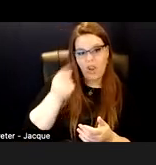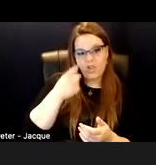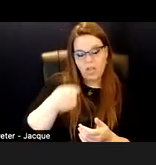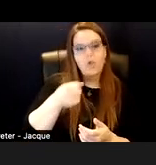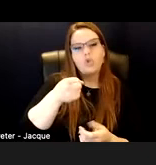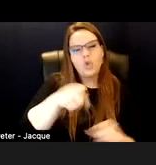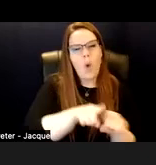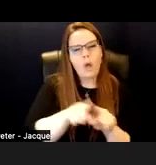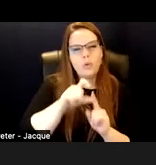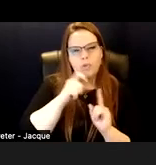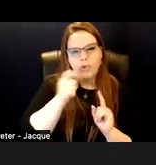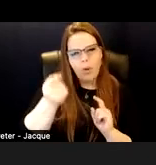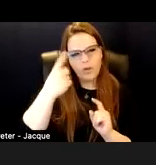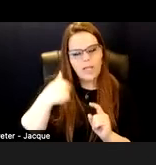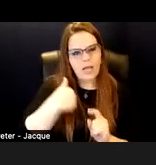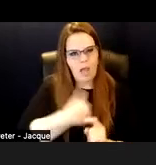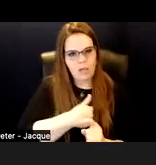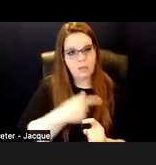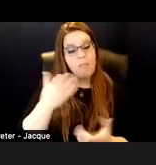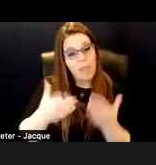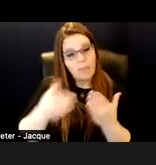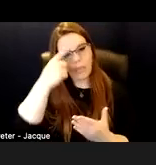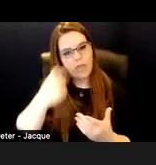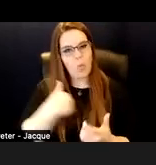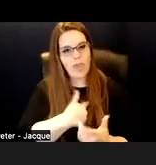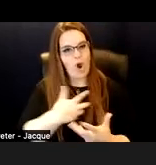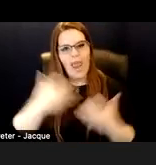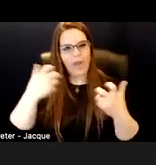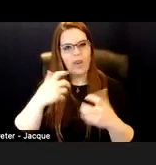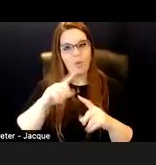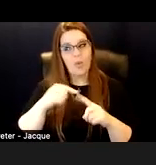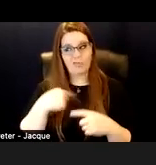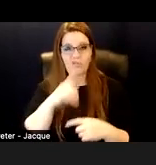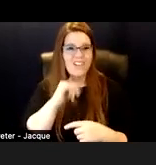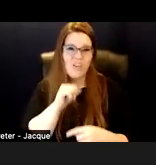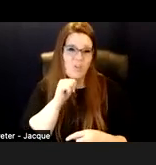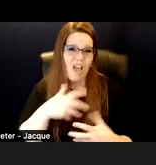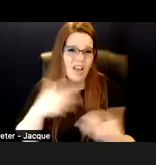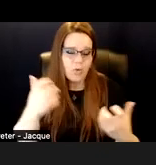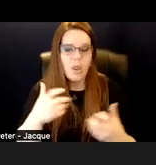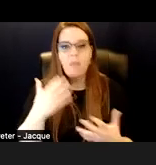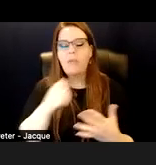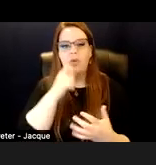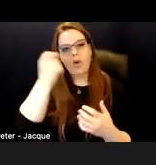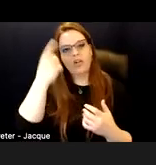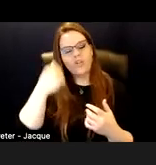You may think we're angry when we're not. You may not understand our sense of humor. You may not understand if a student is slumping down